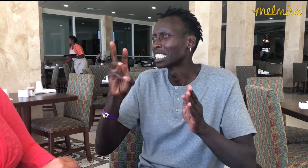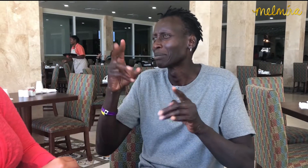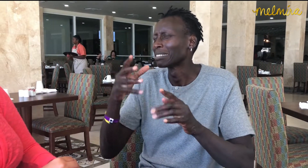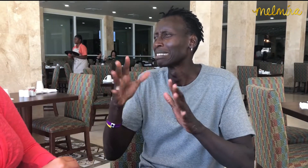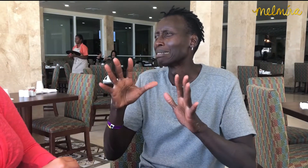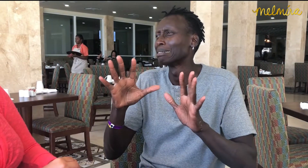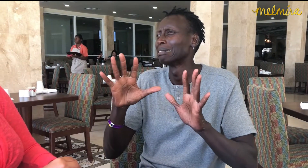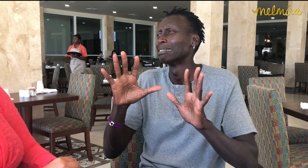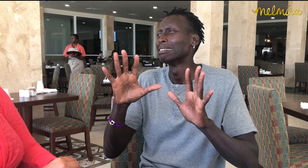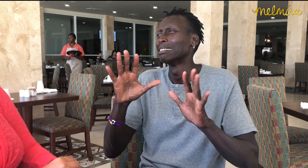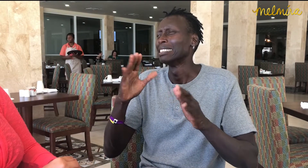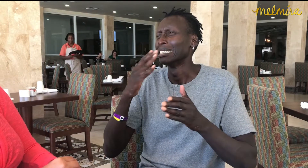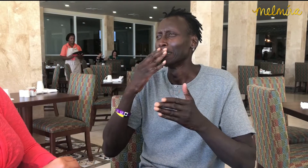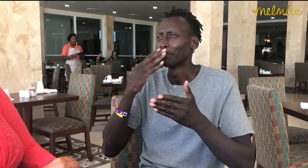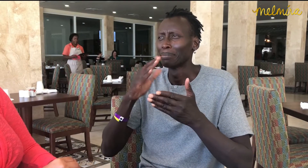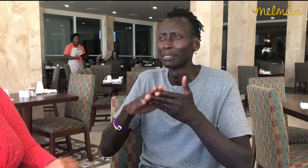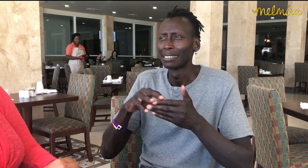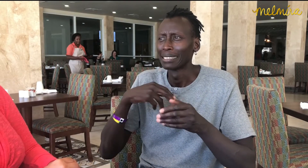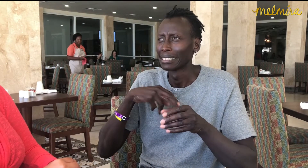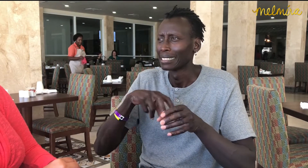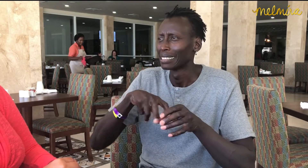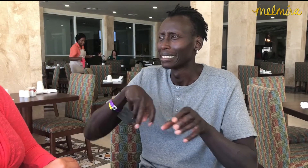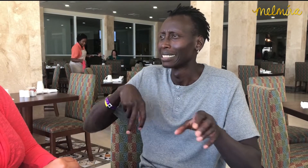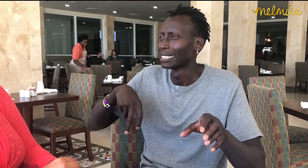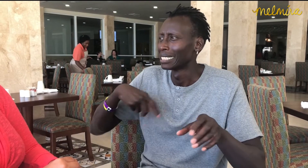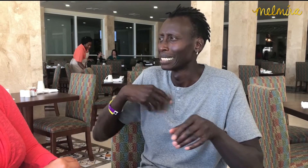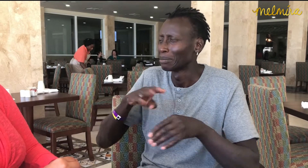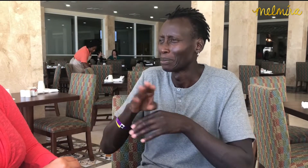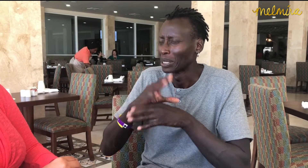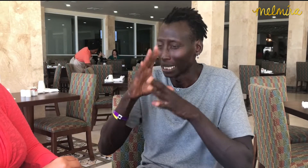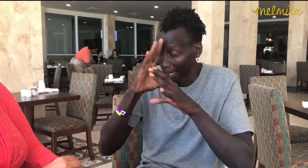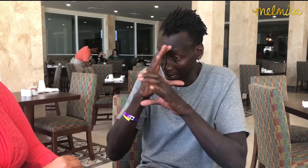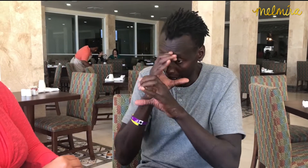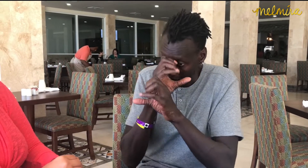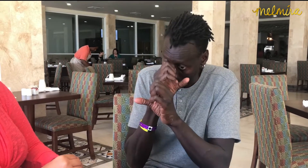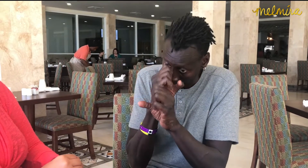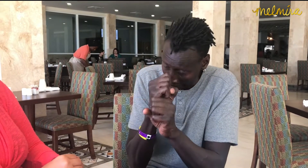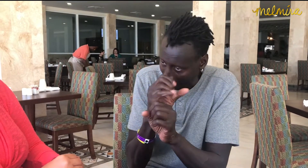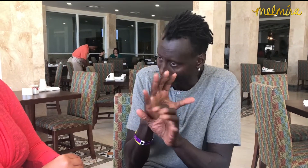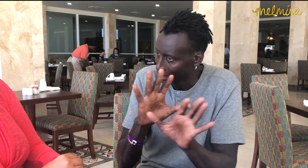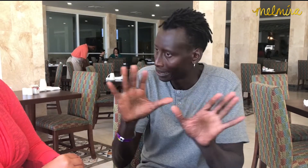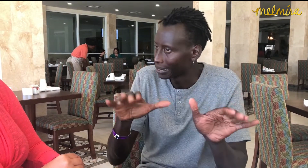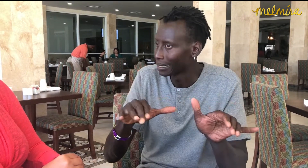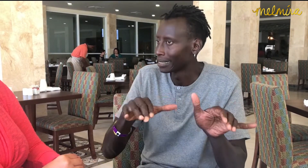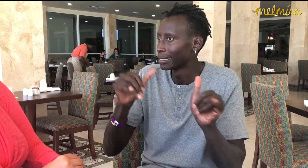After 6 months, I realized it taking a toll on me and it was better for me to step away. I didn't want to get drawn into that.